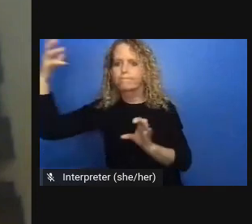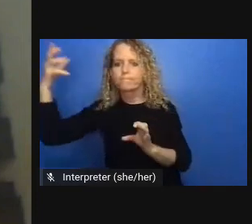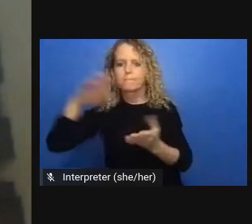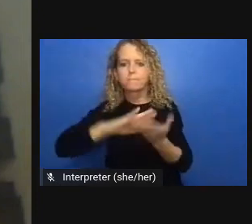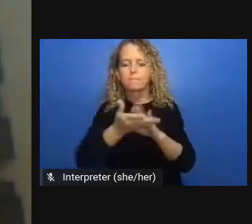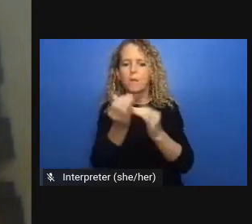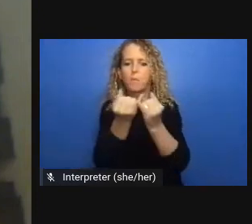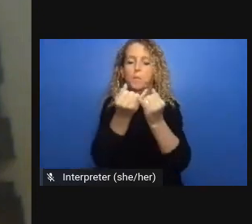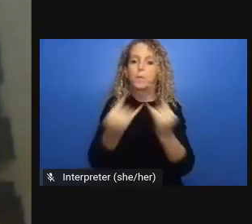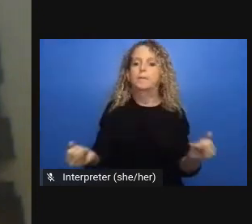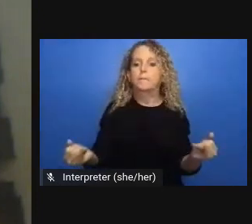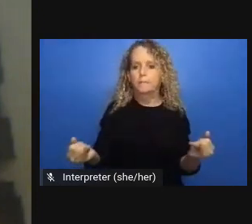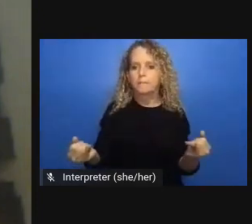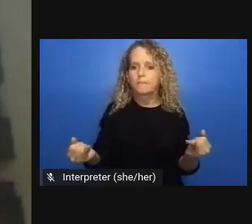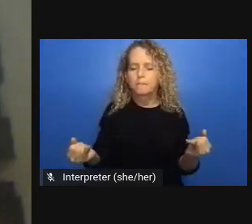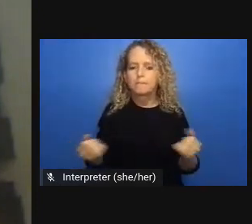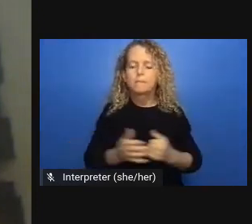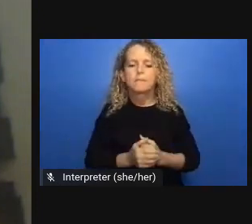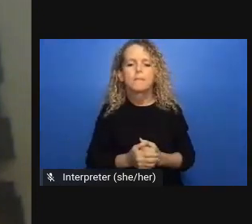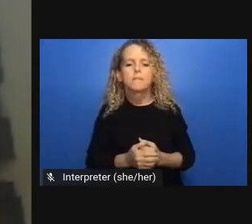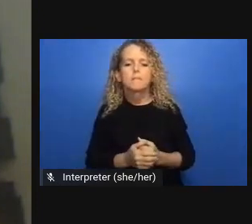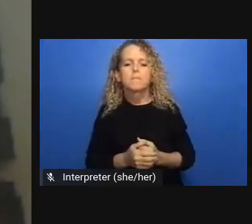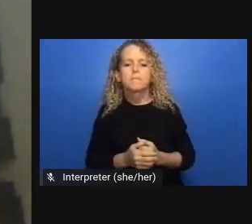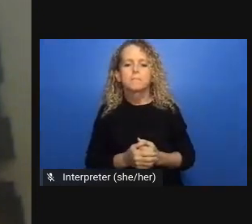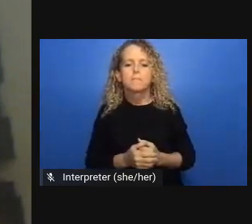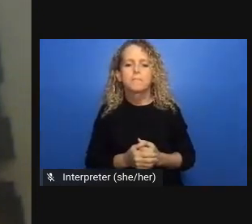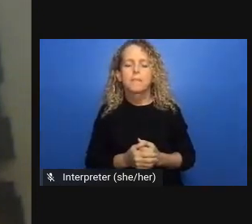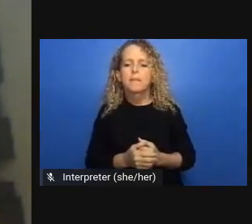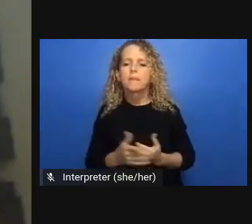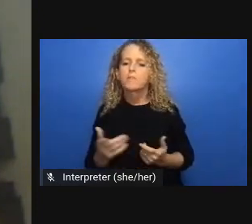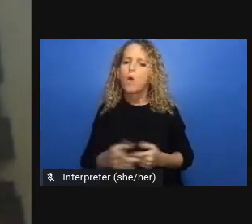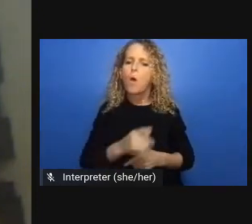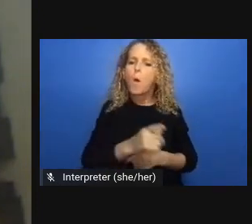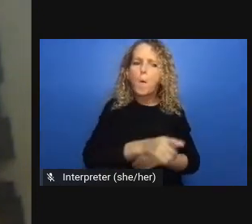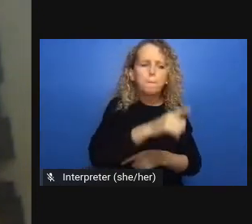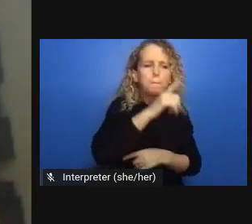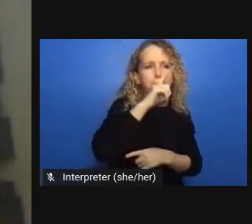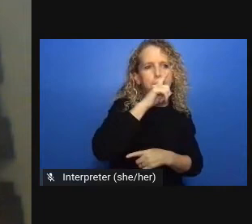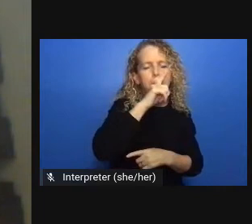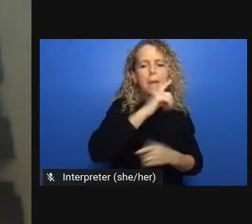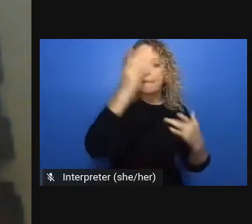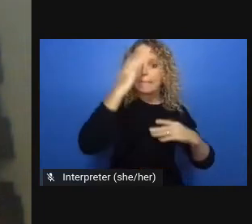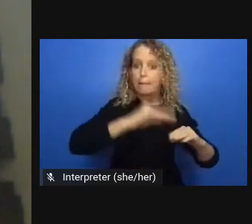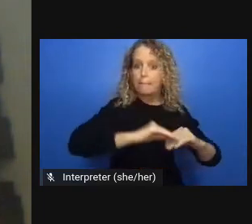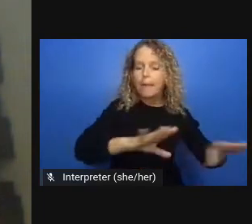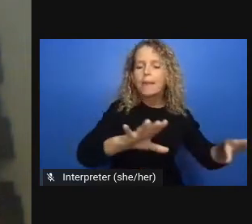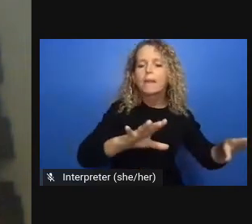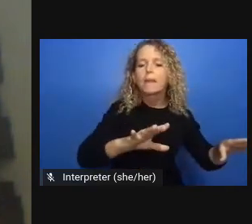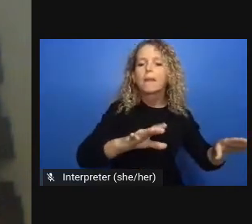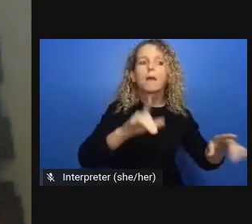individuals so i'm going to have to to end here but I welcome any questions that you may have.